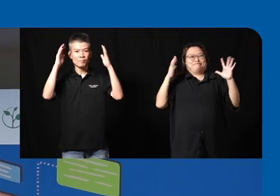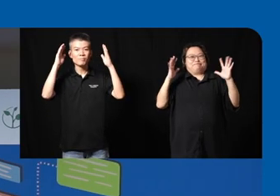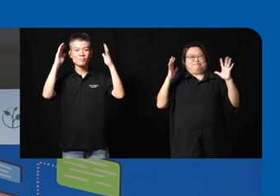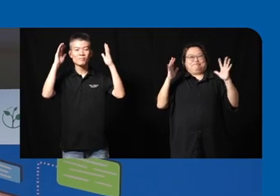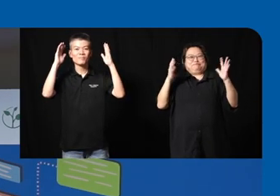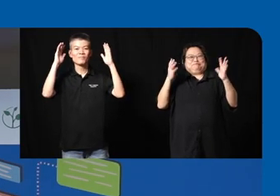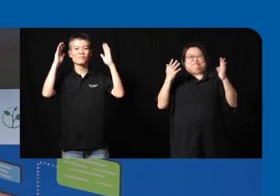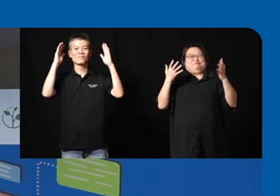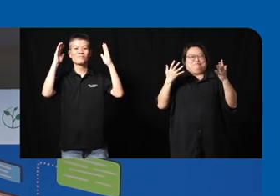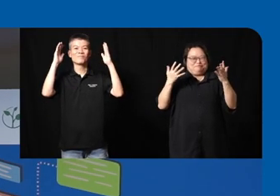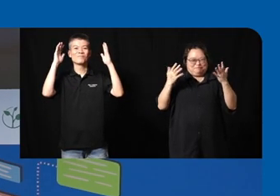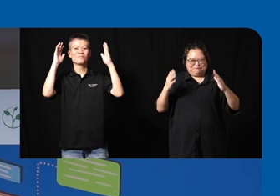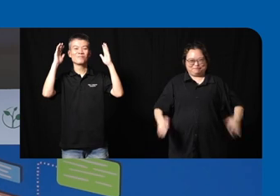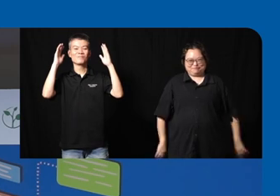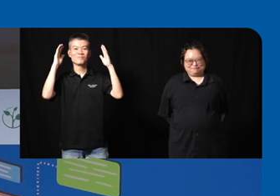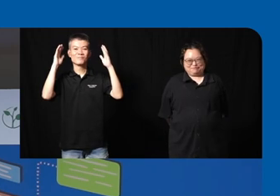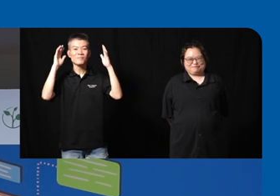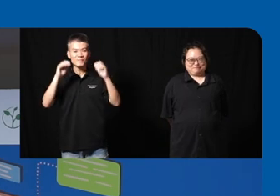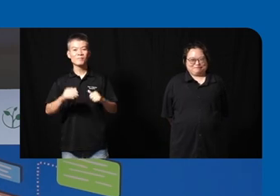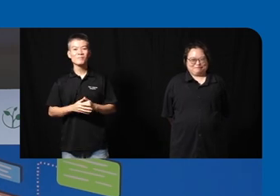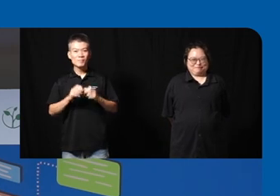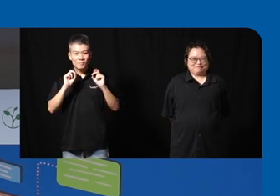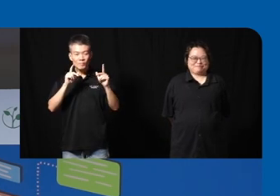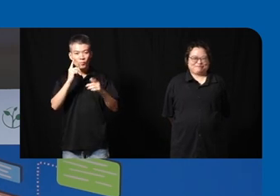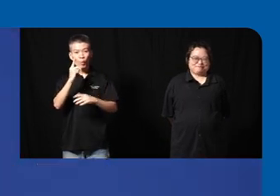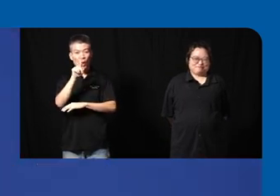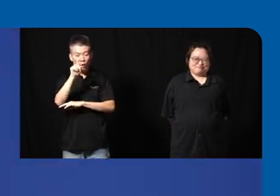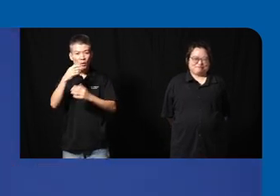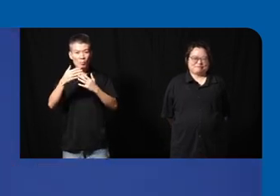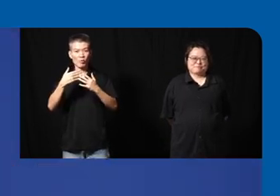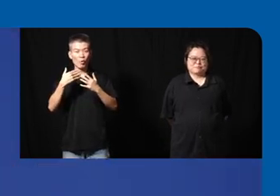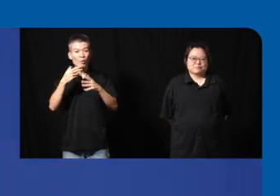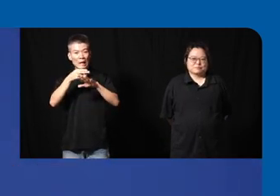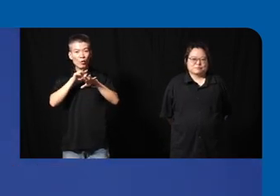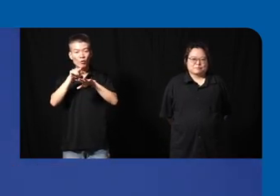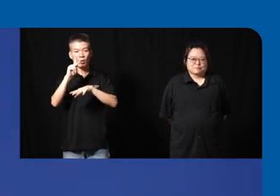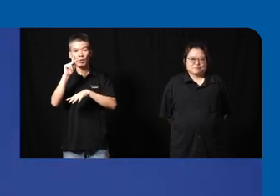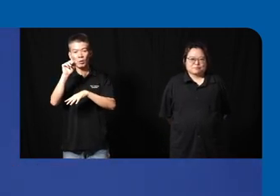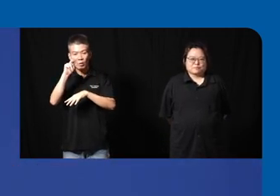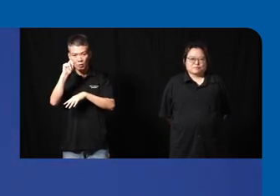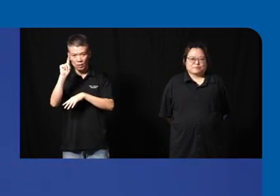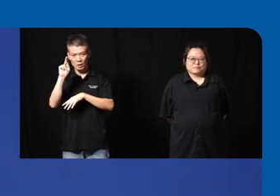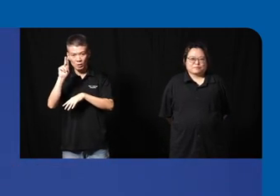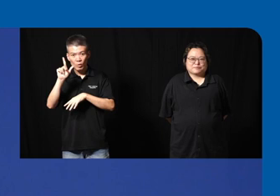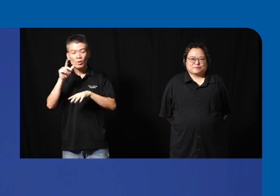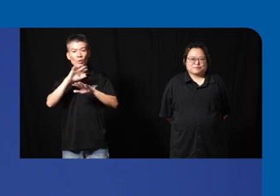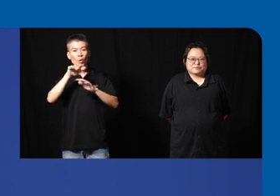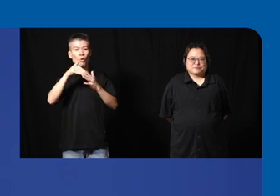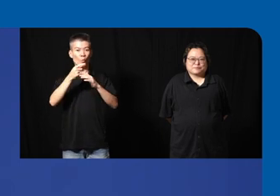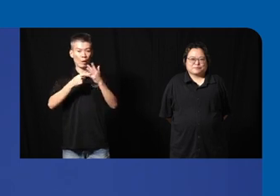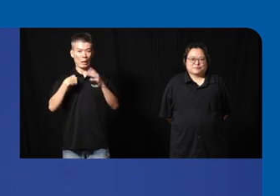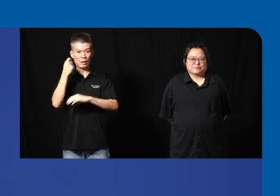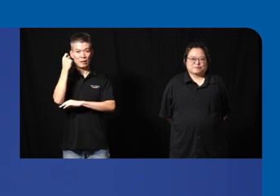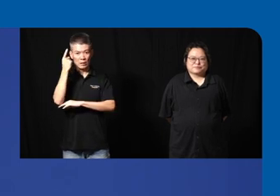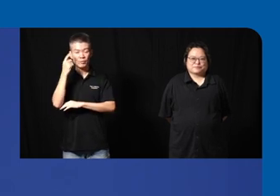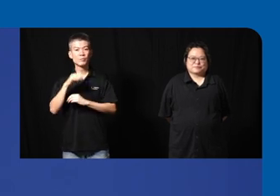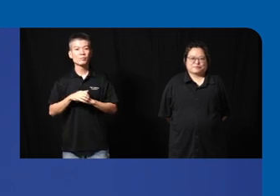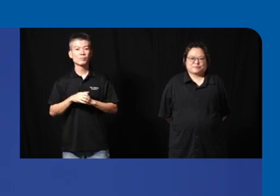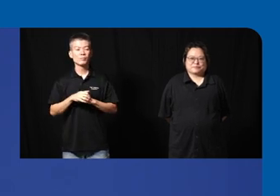you um just one question before we hand over to nakul um from what I understand uh this is more